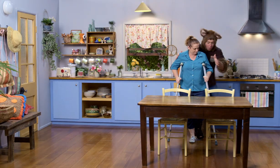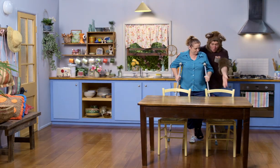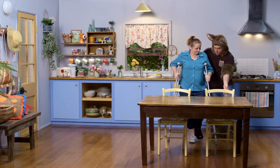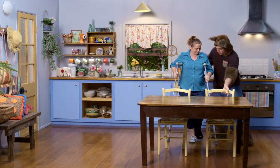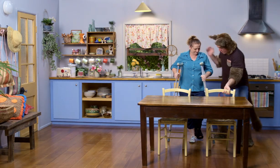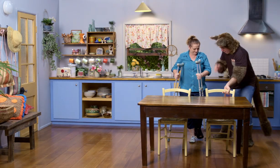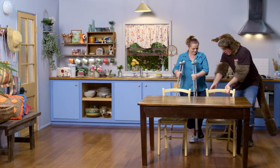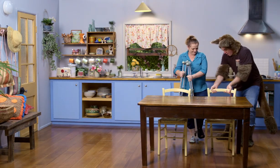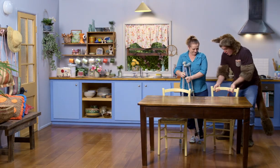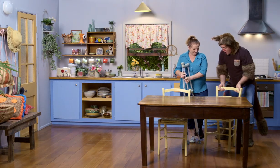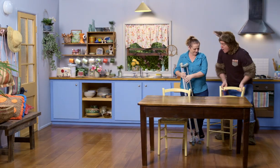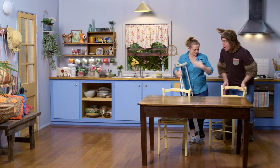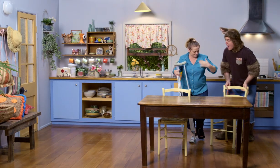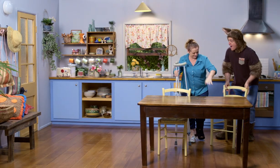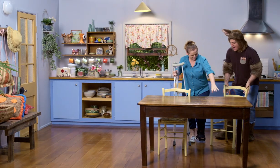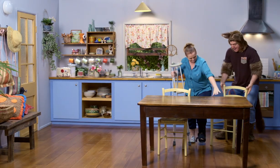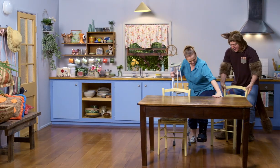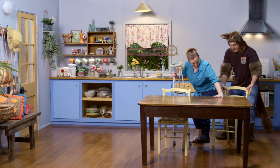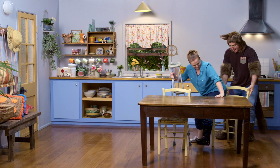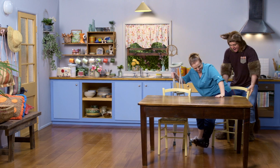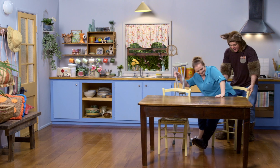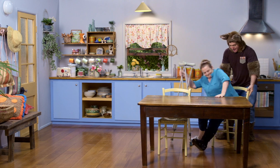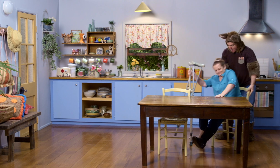Right. You sit down, Sally. Thank you.